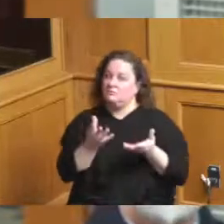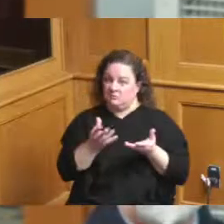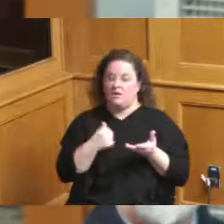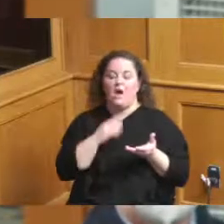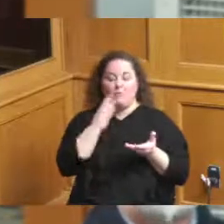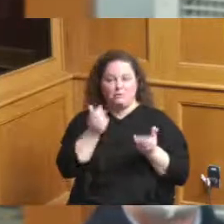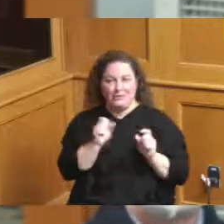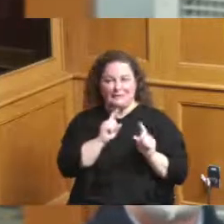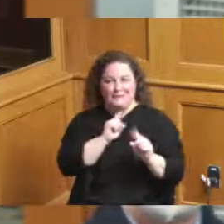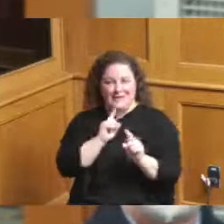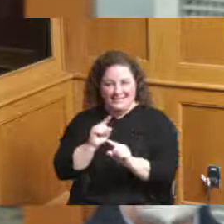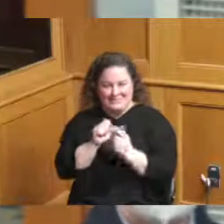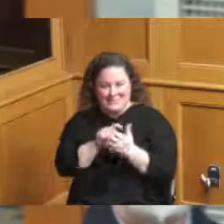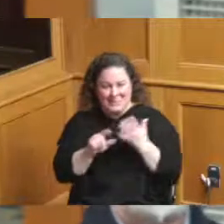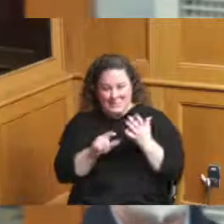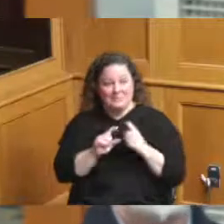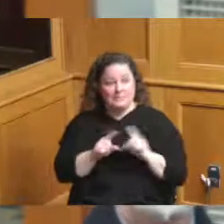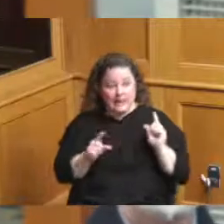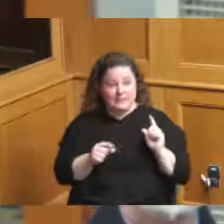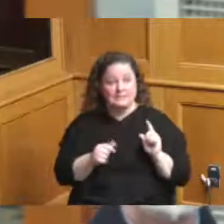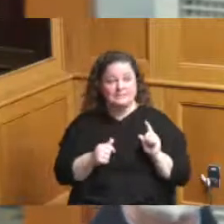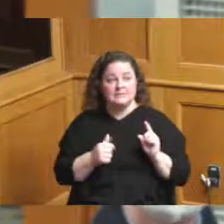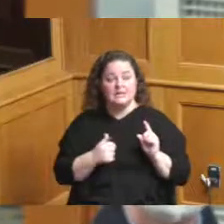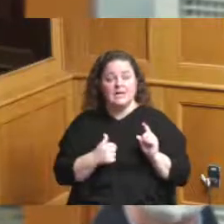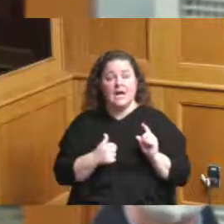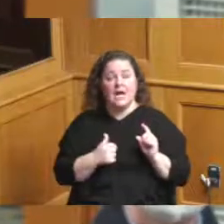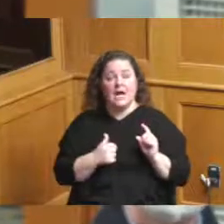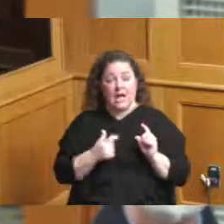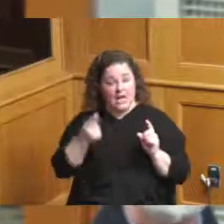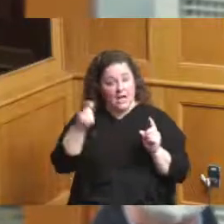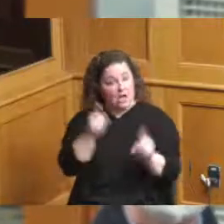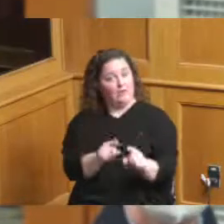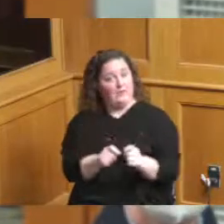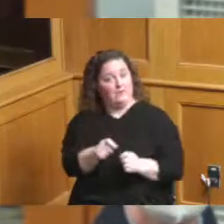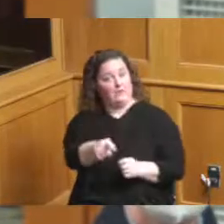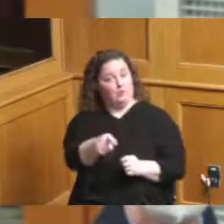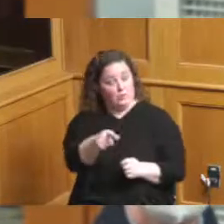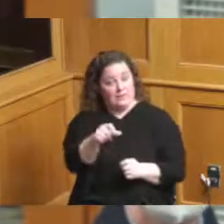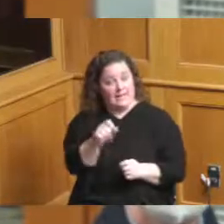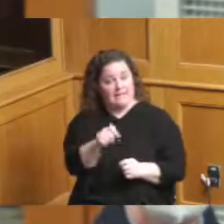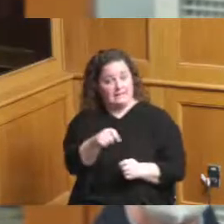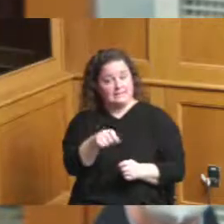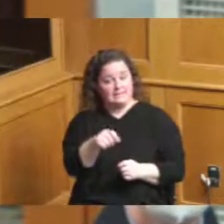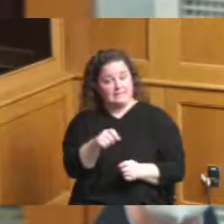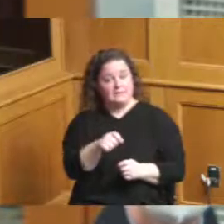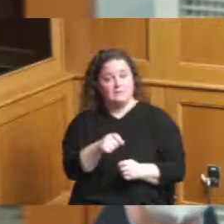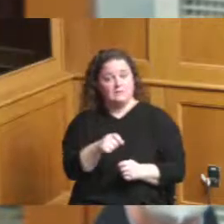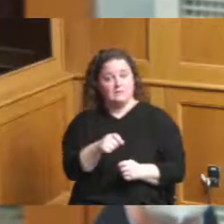first by saying I think you're I do agree with you a little bit that what we're suggesting is that